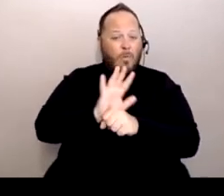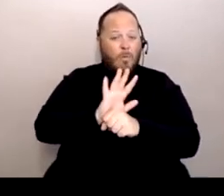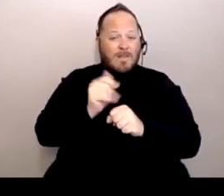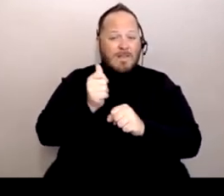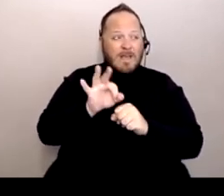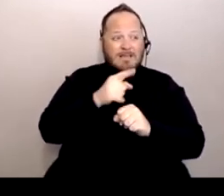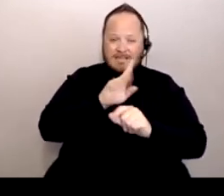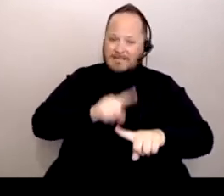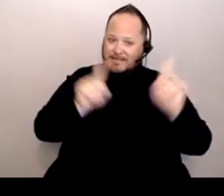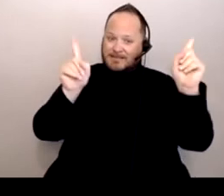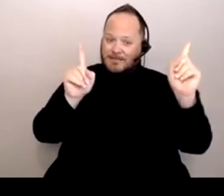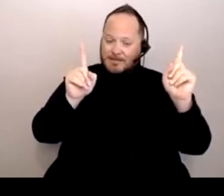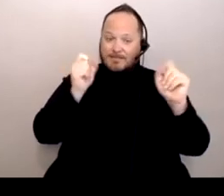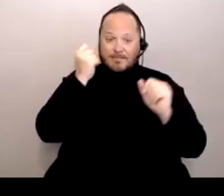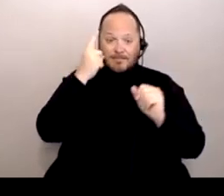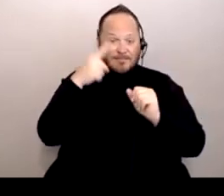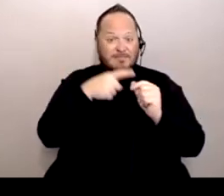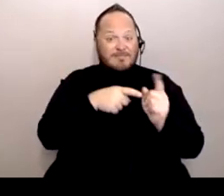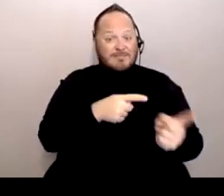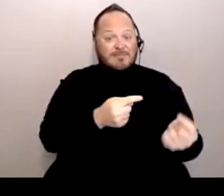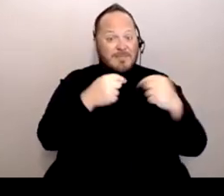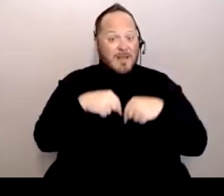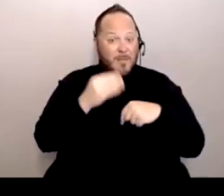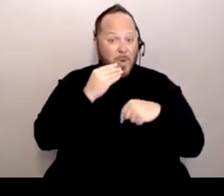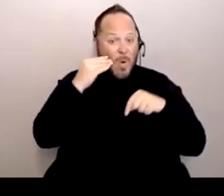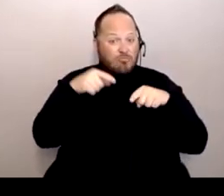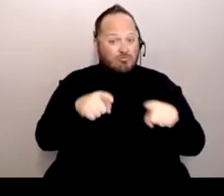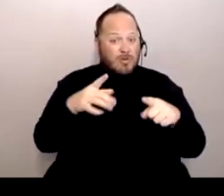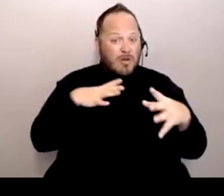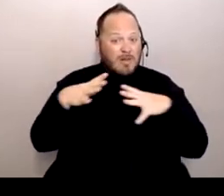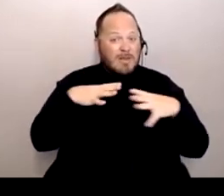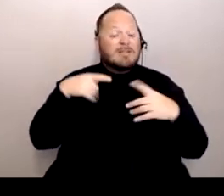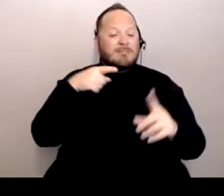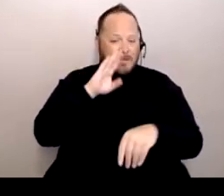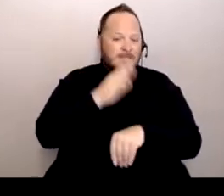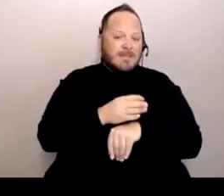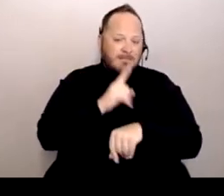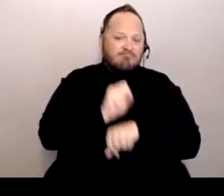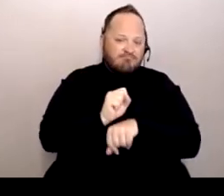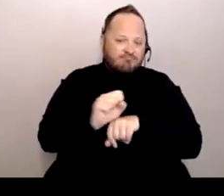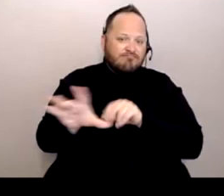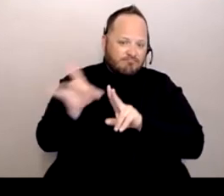And coming home during the holidays, he contracted COVID-19 while he was out away at school.